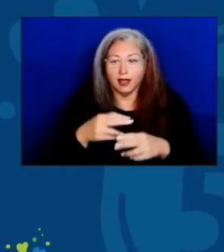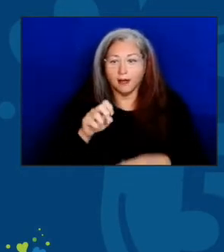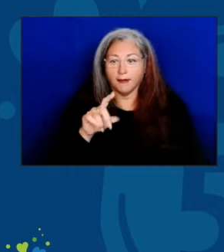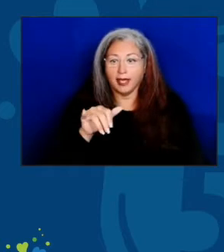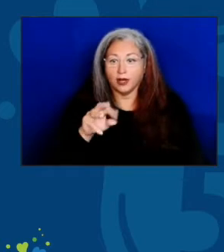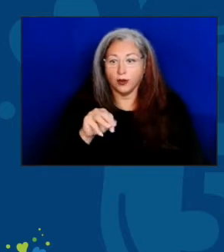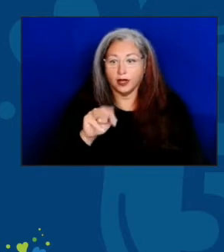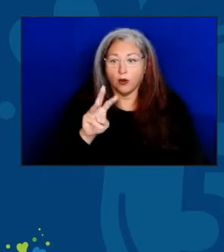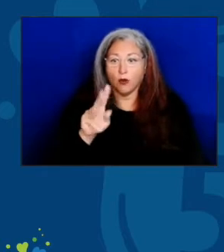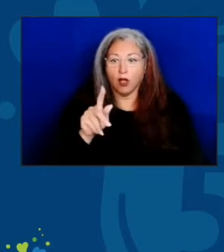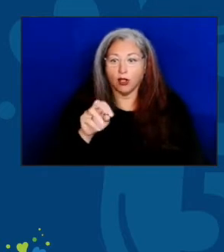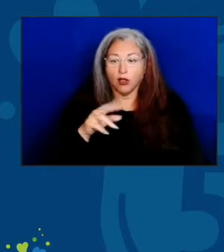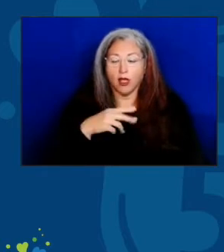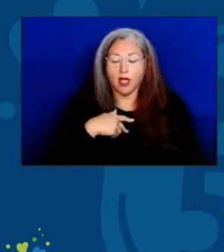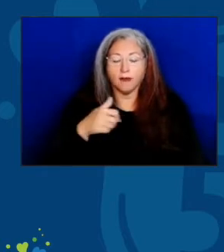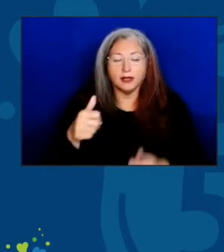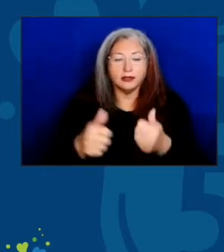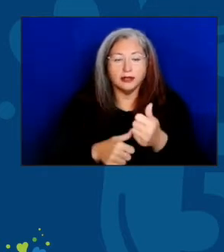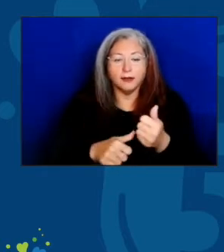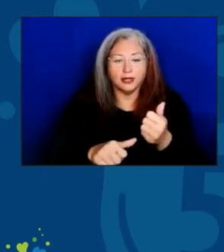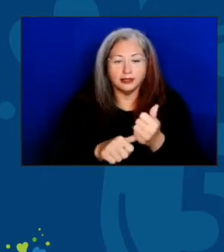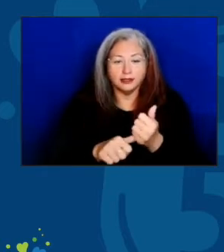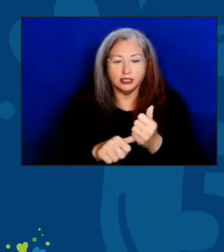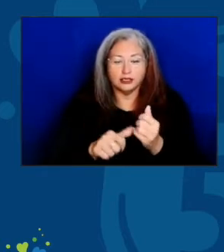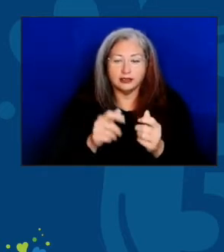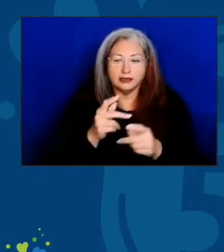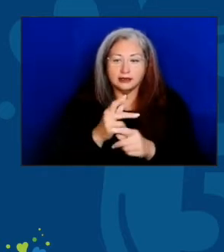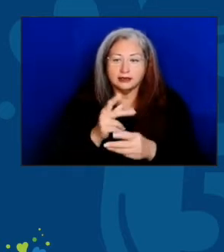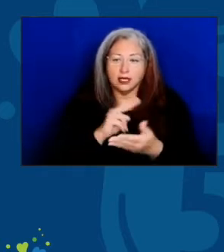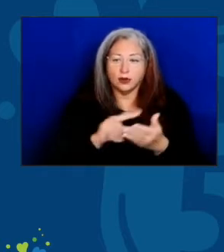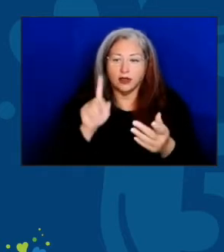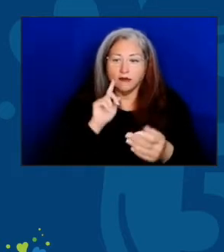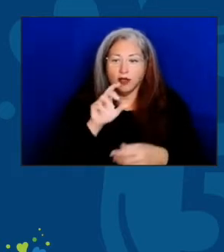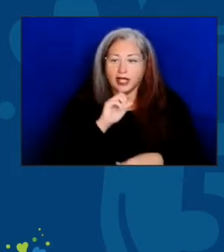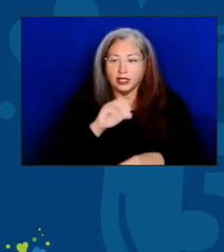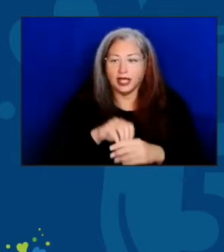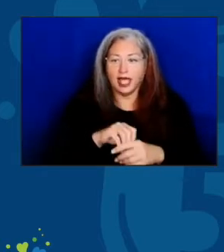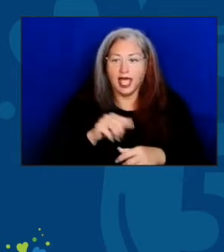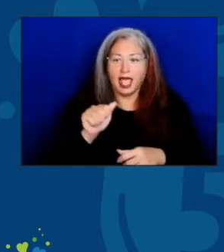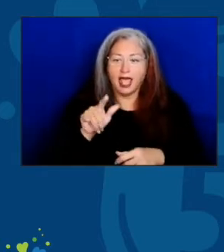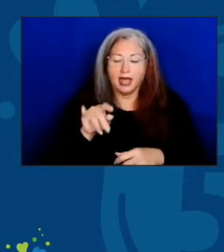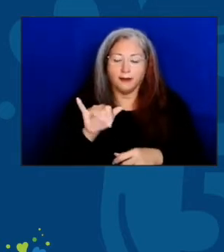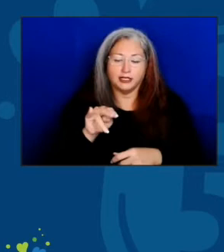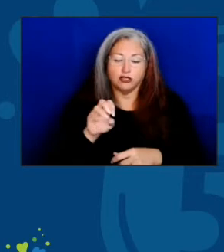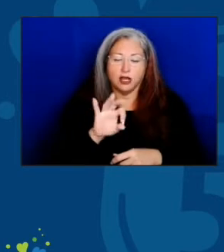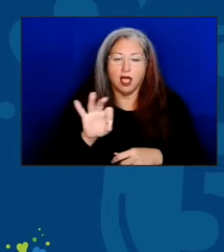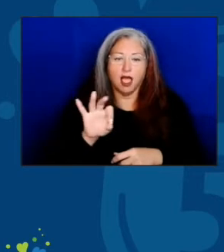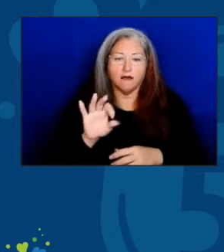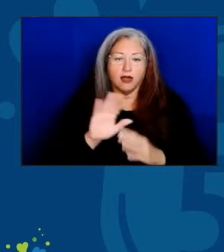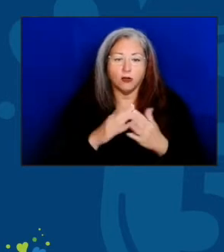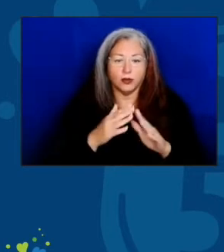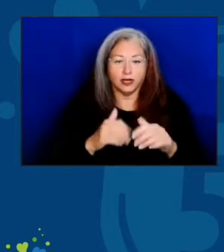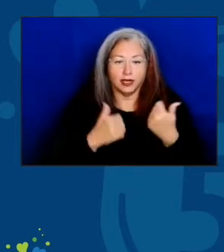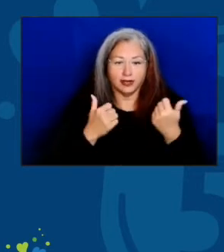and I'm the Deputy Assistant Secretary for Aging at the Administration for Community Living. Today, we come together to celebrate